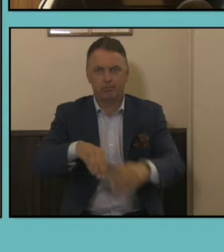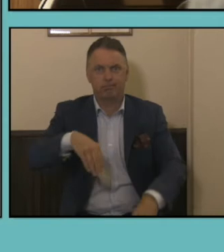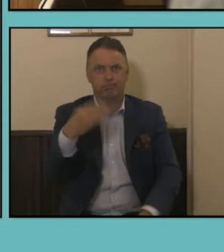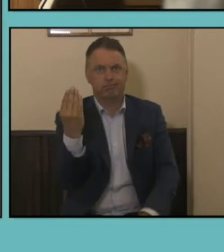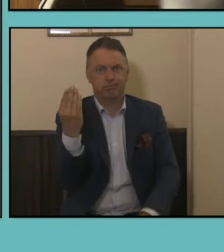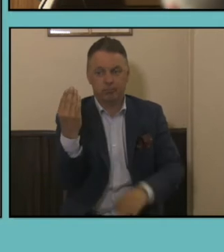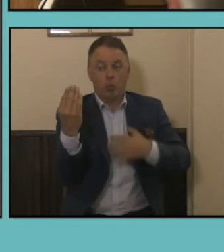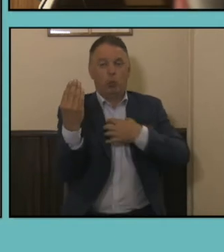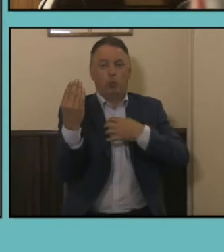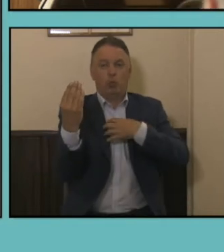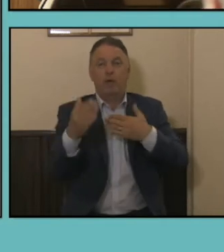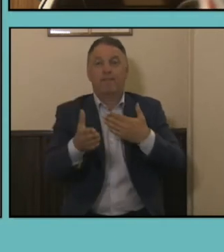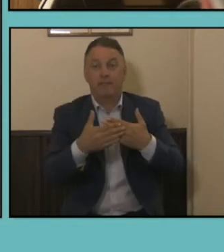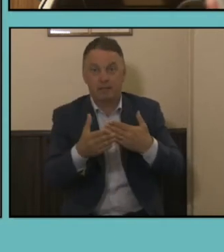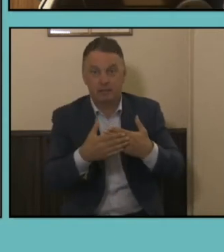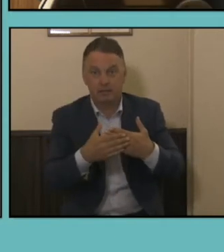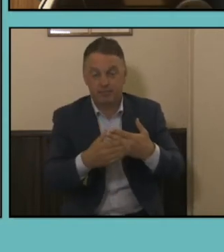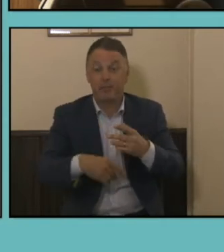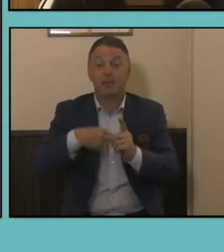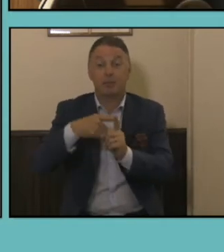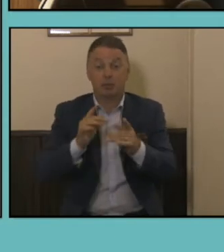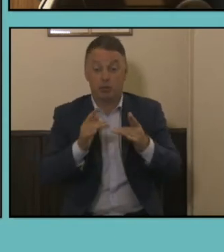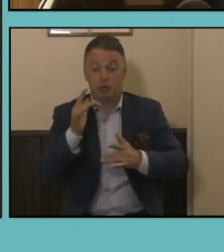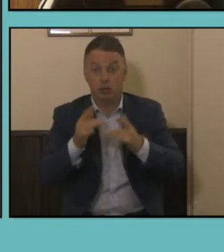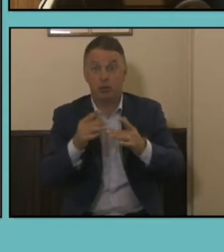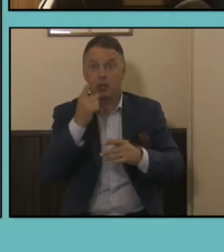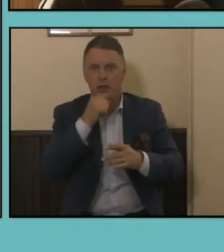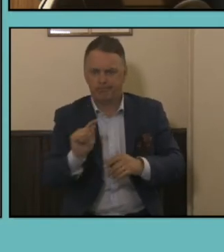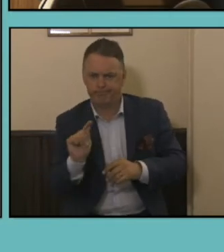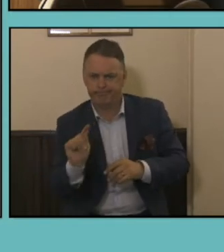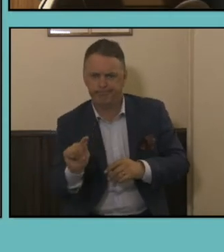opportunity with the online form to ask for extra information and this is really